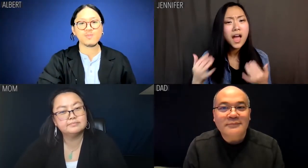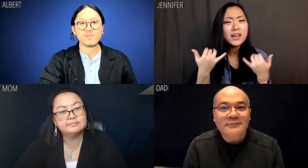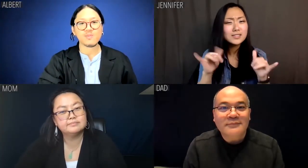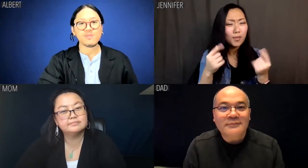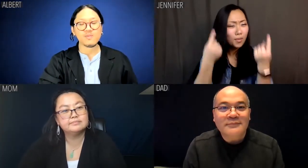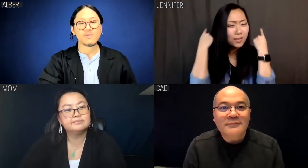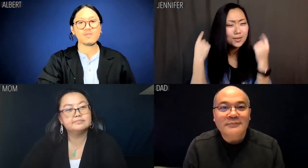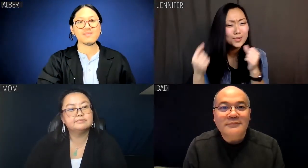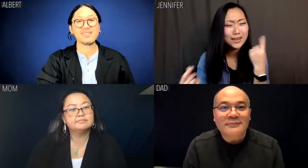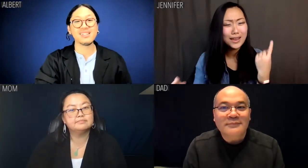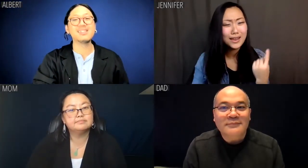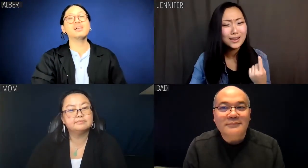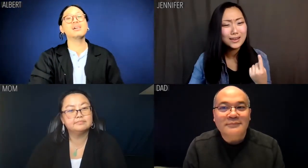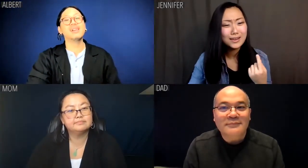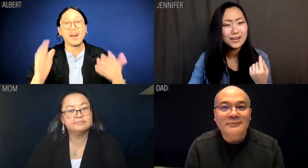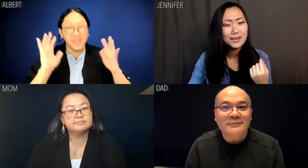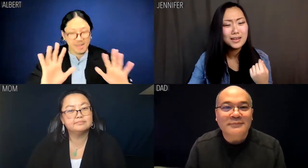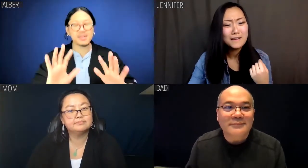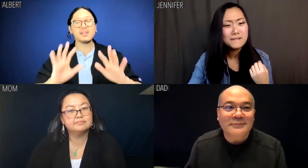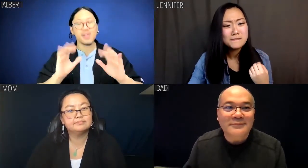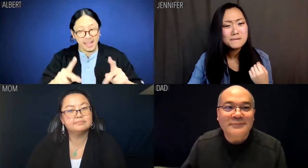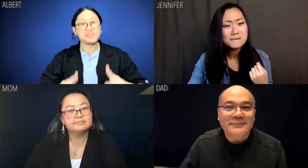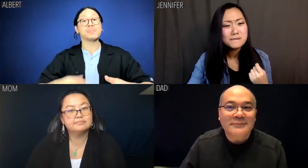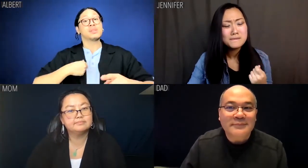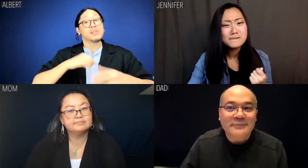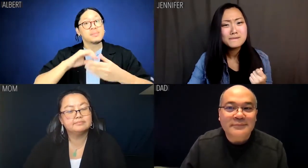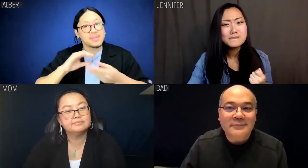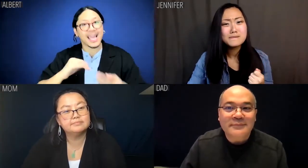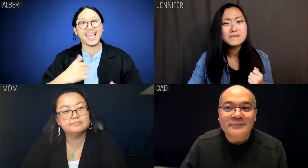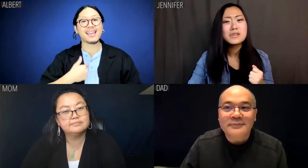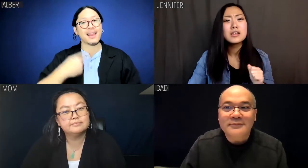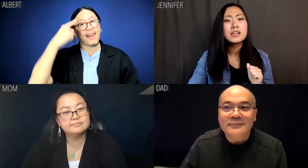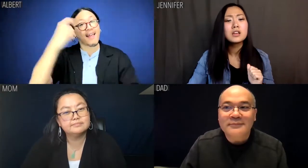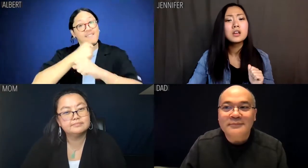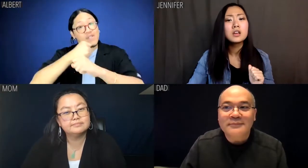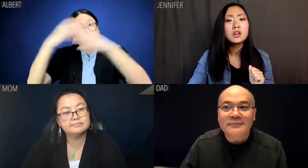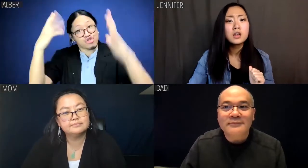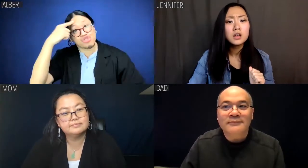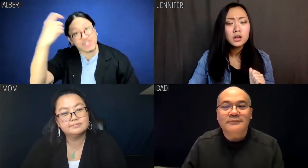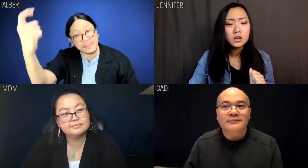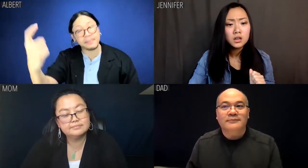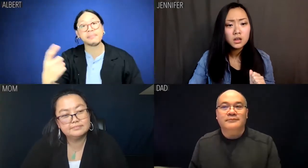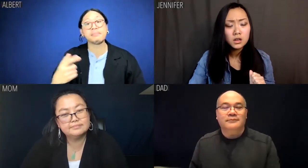Jennifer: Dude, I still don't know what you're saying. Albert: I'm saying that I have a dream.